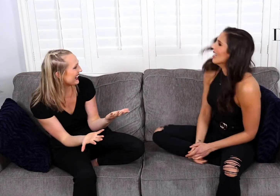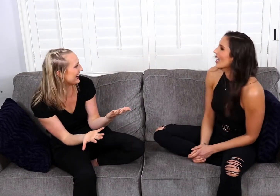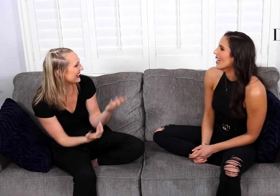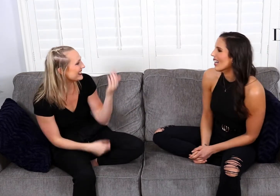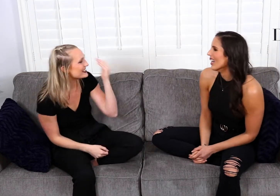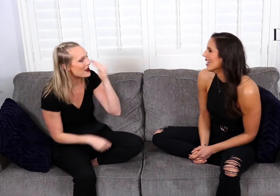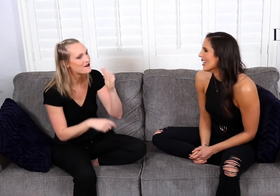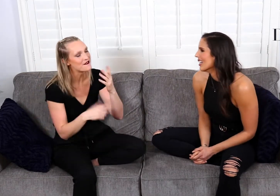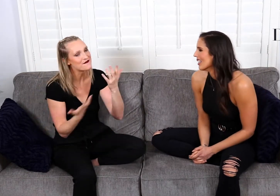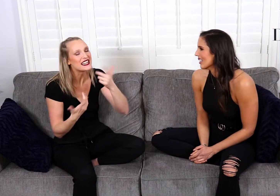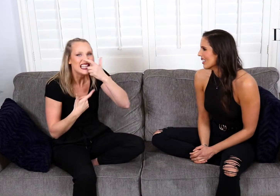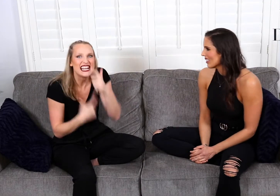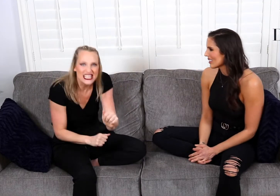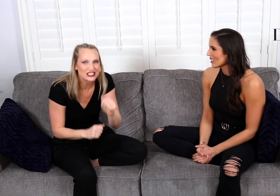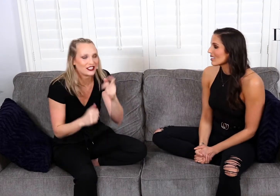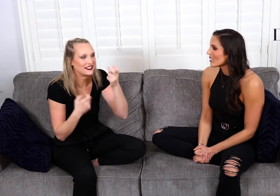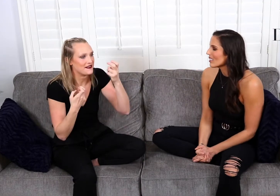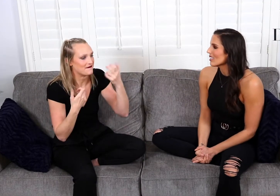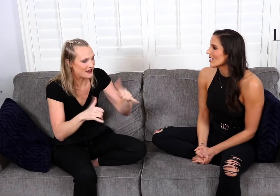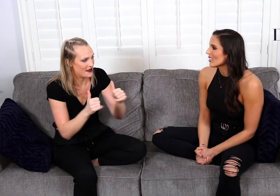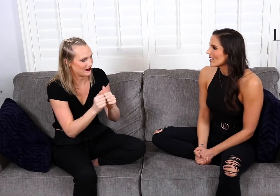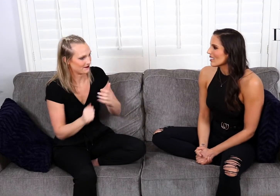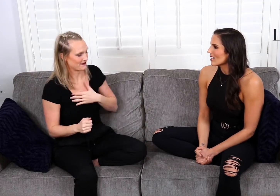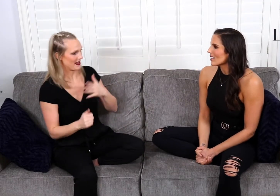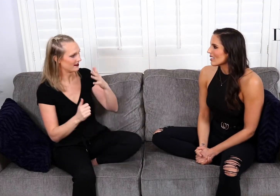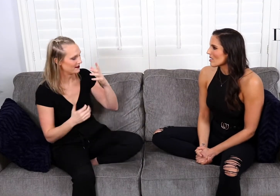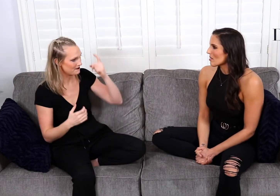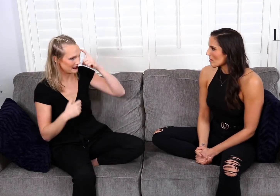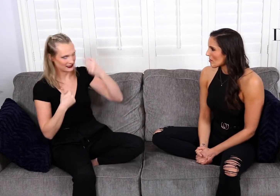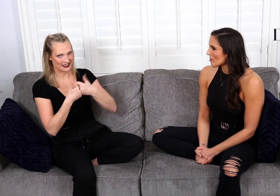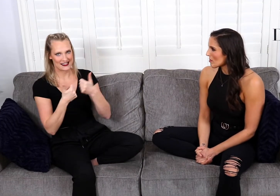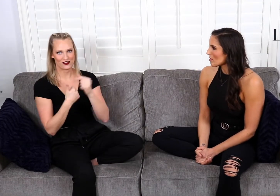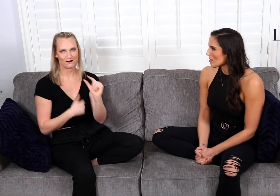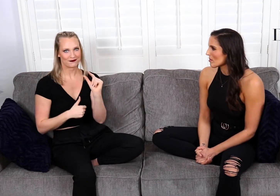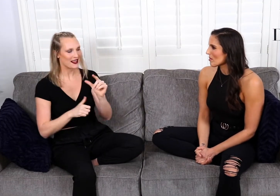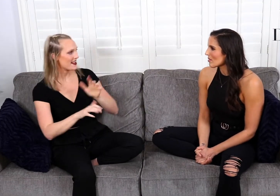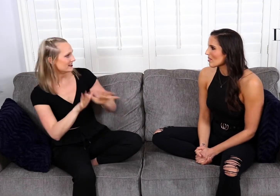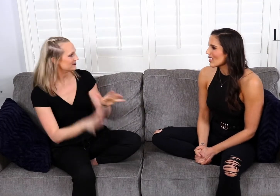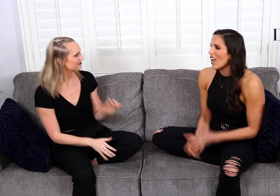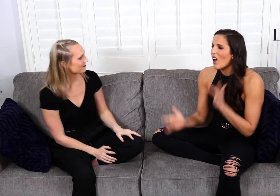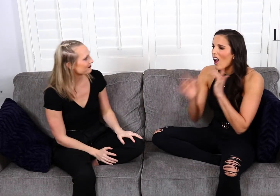You know, so it's just interesting to play with my mind a little bit with that.